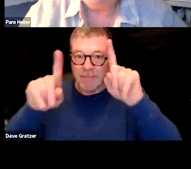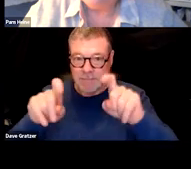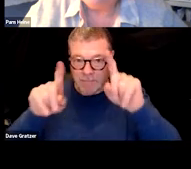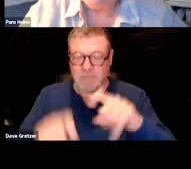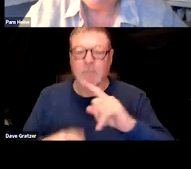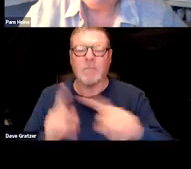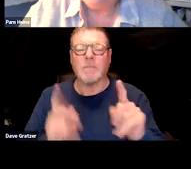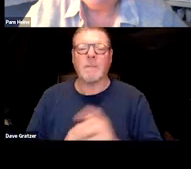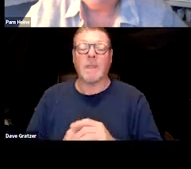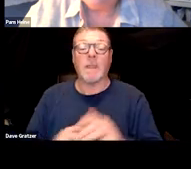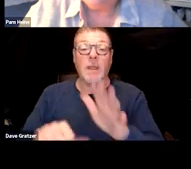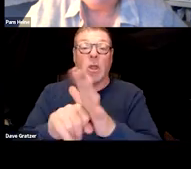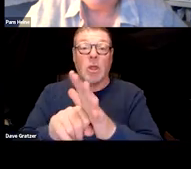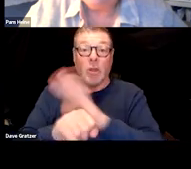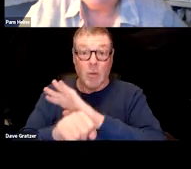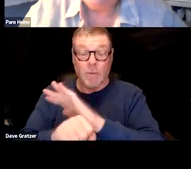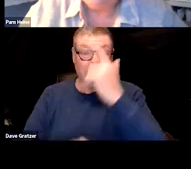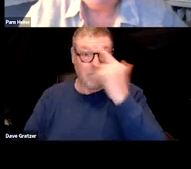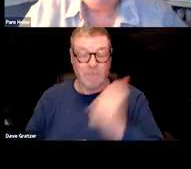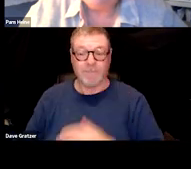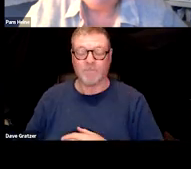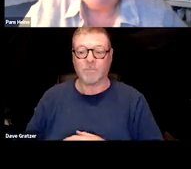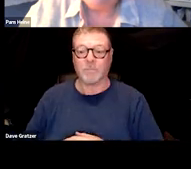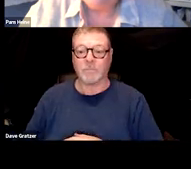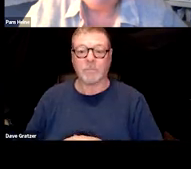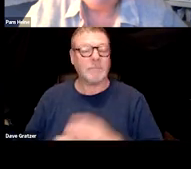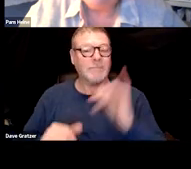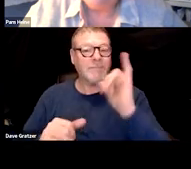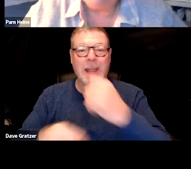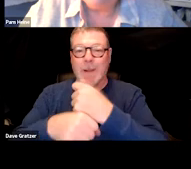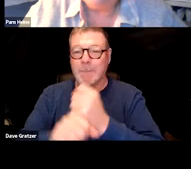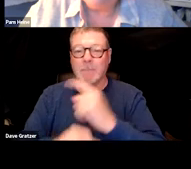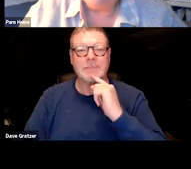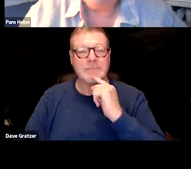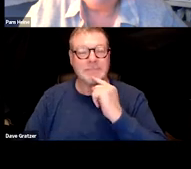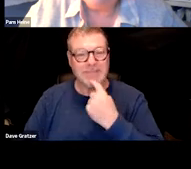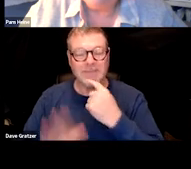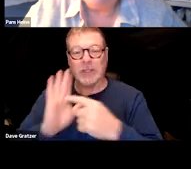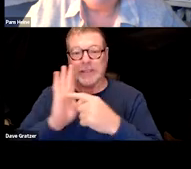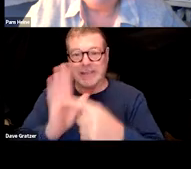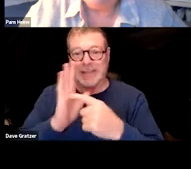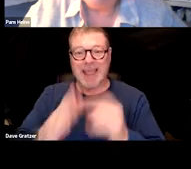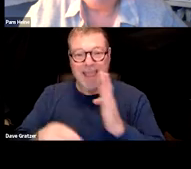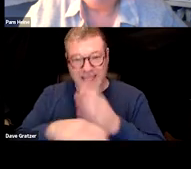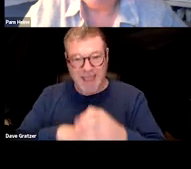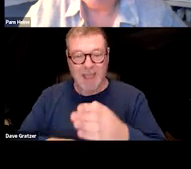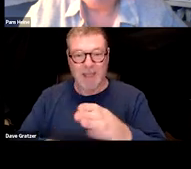I think with COVID especially, because it's a manifestation of severe symptoms after the infection and what we really need